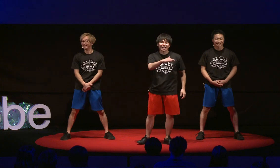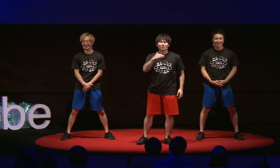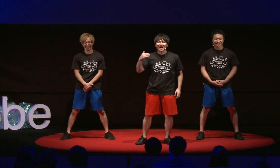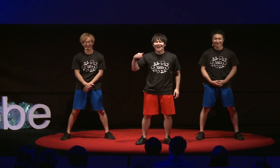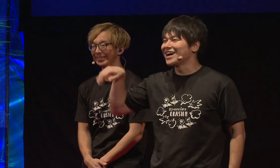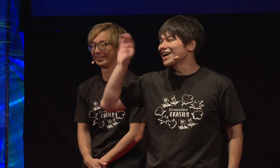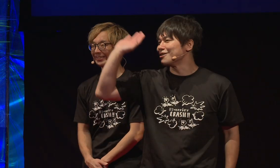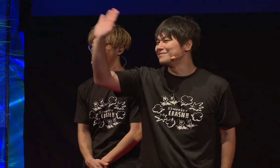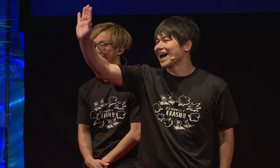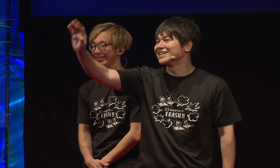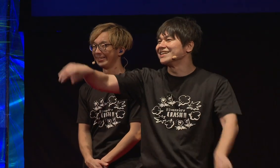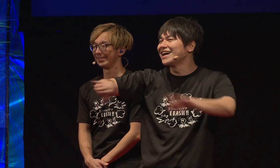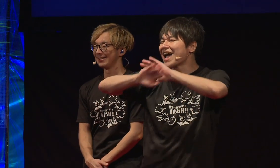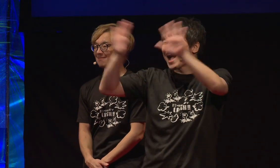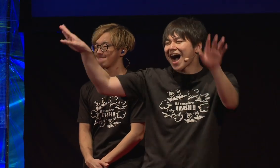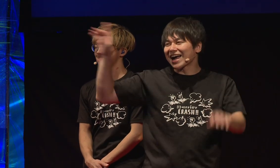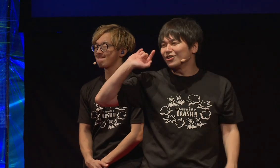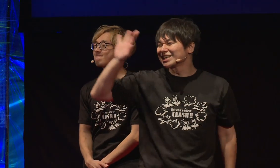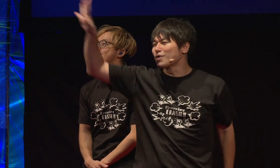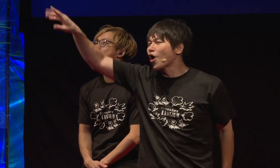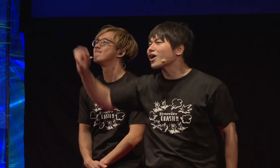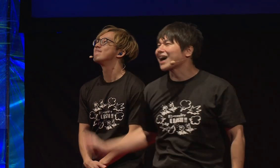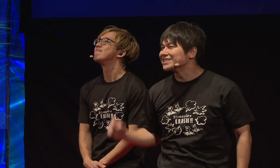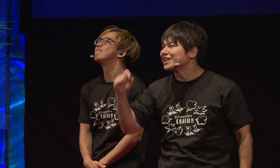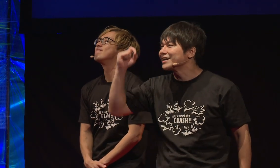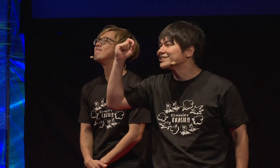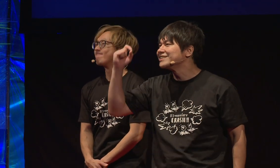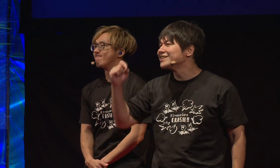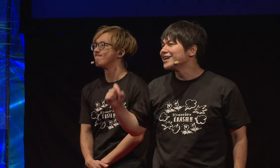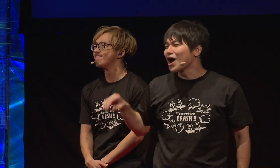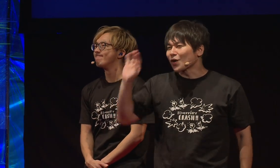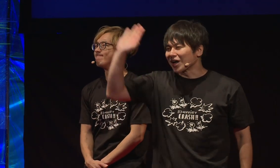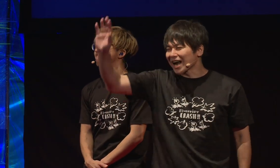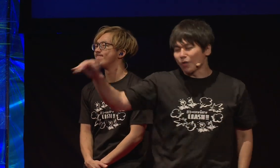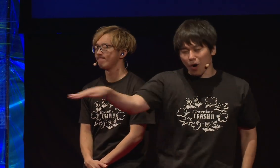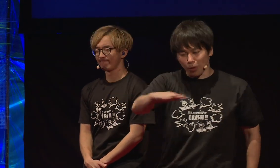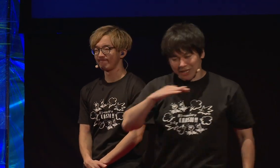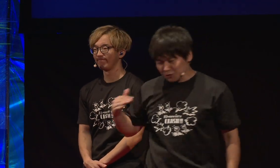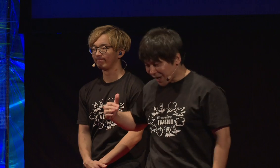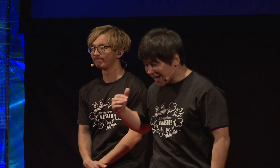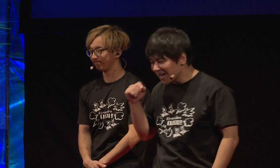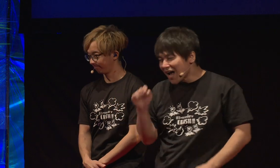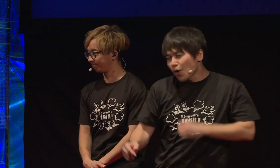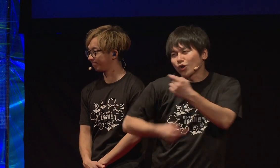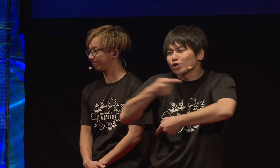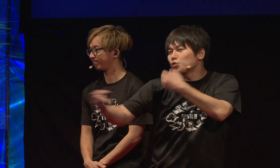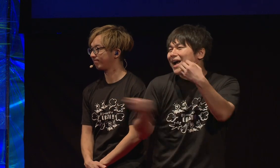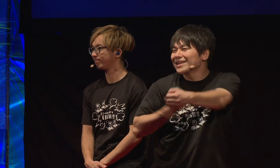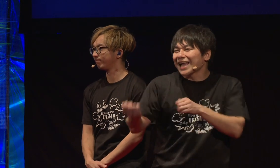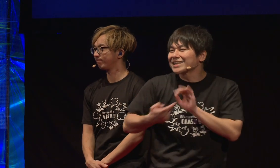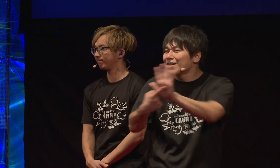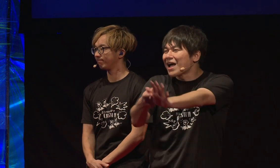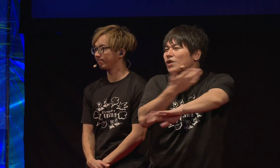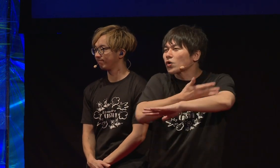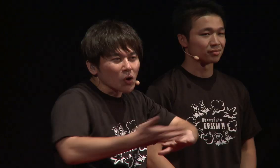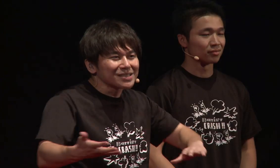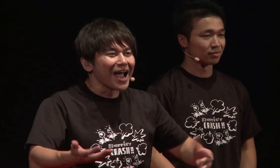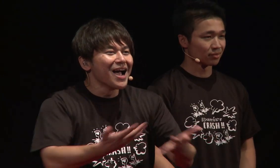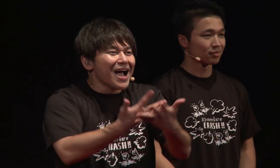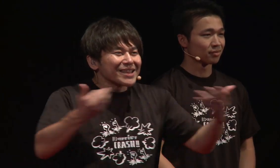we feel hopeful for the future. By using our sign language entertainment,